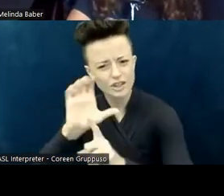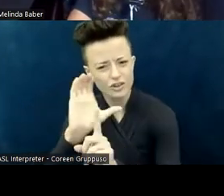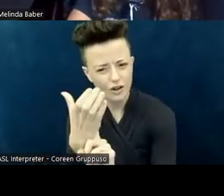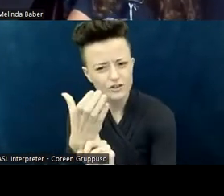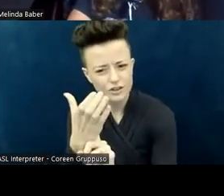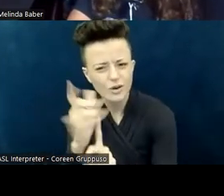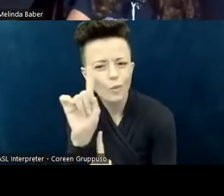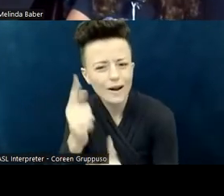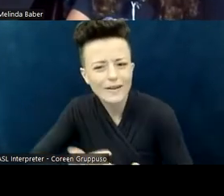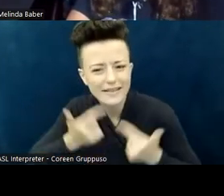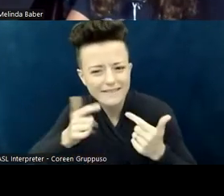so that everyone knows they belong.